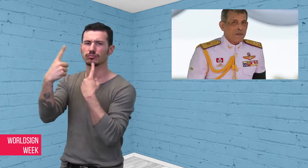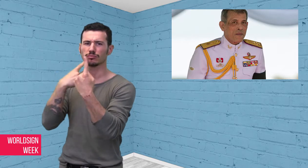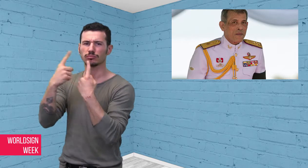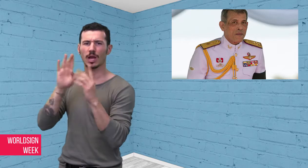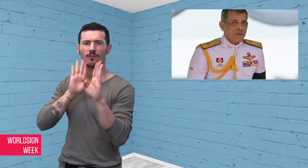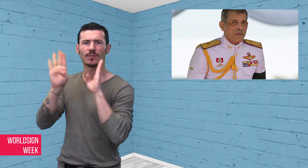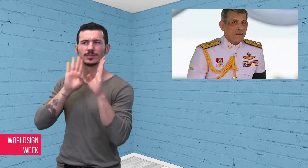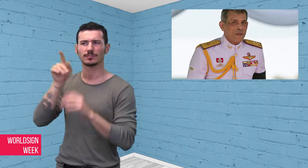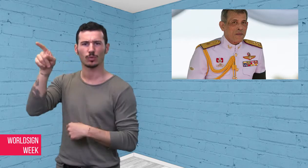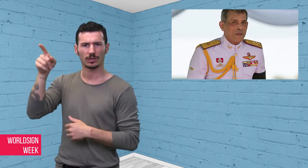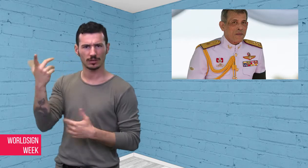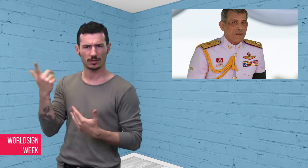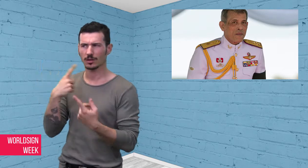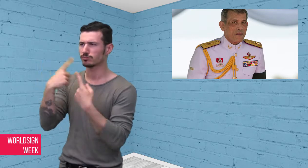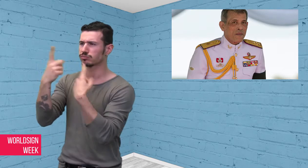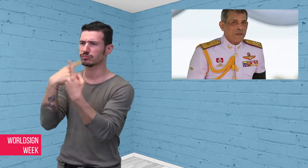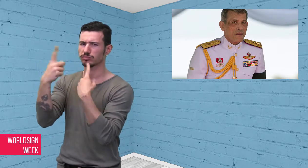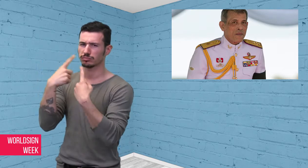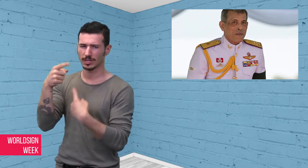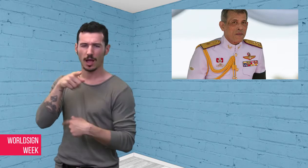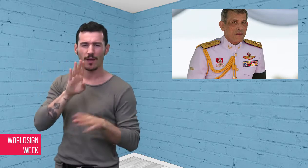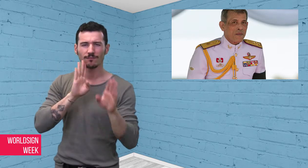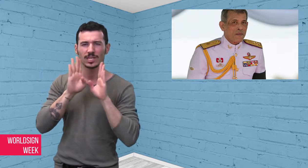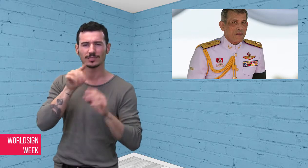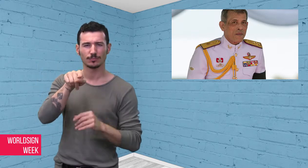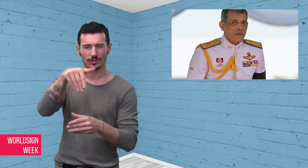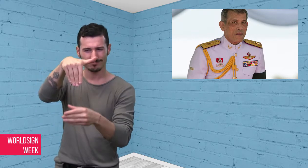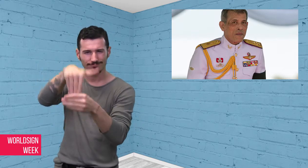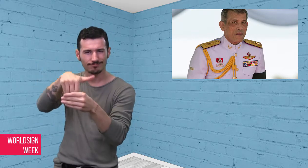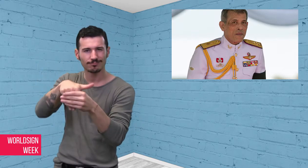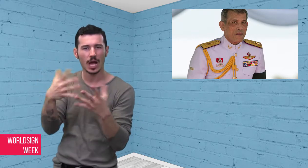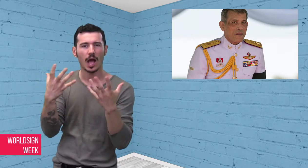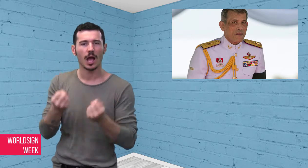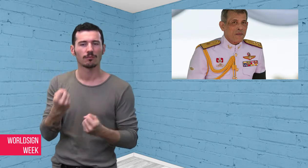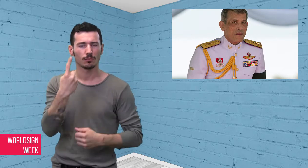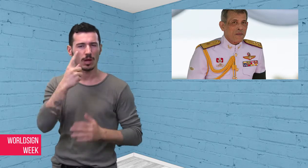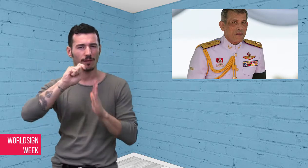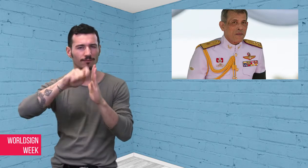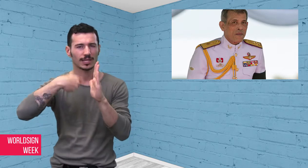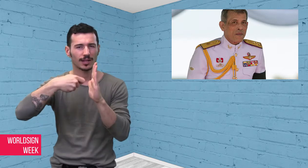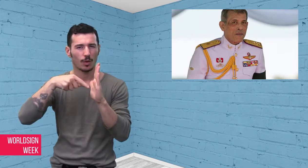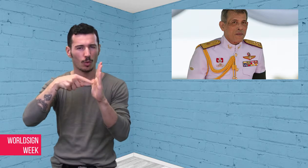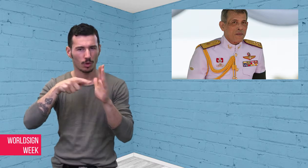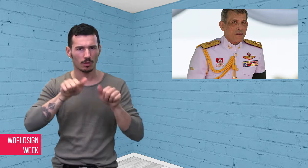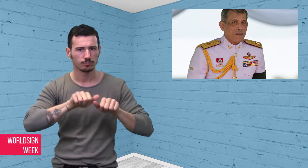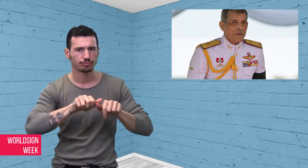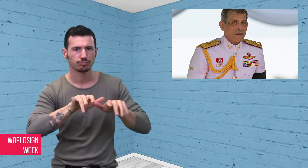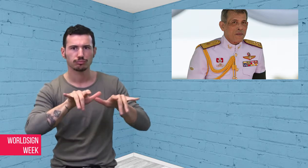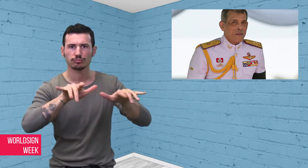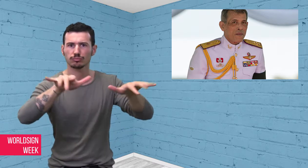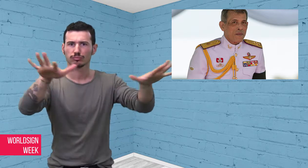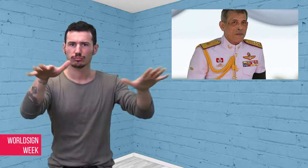sue Facebook to block a video of him